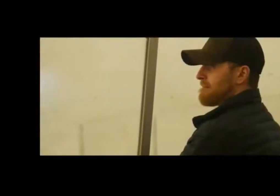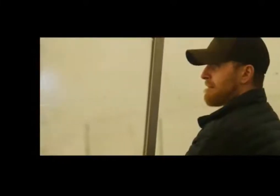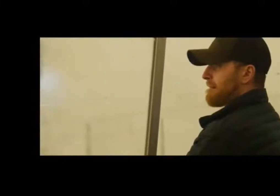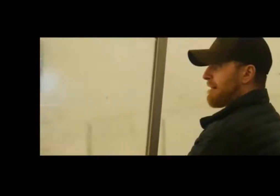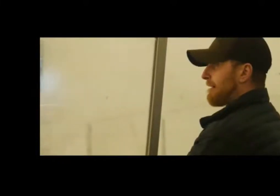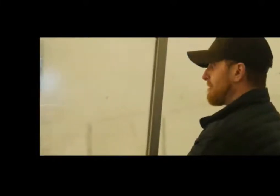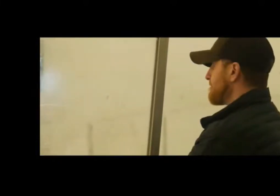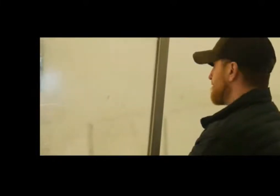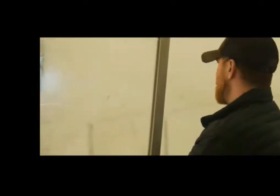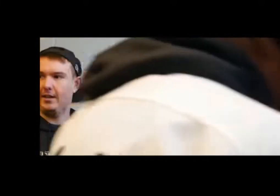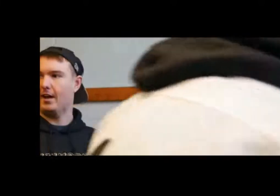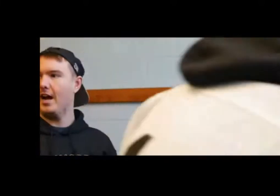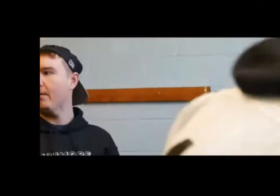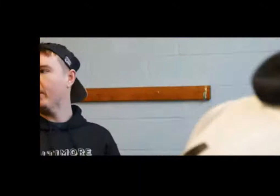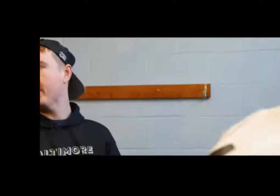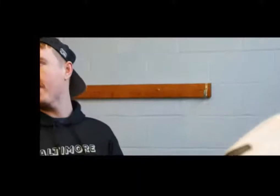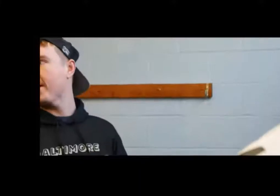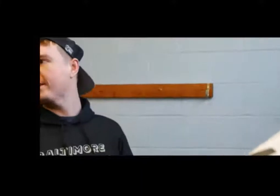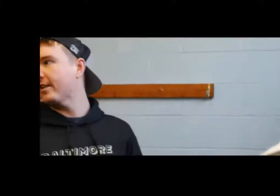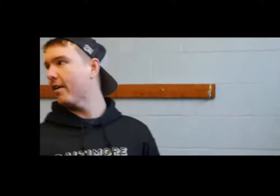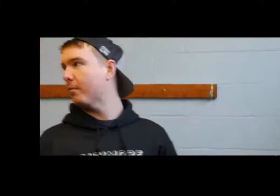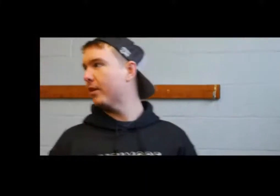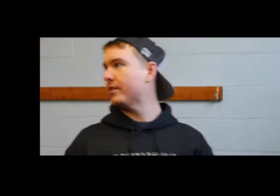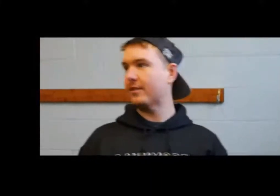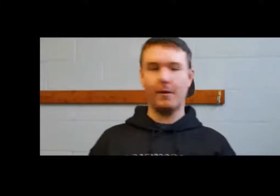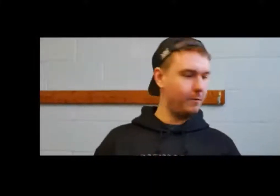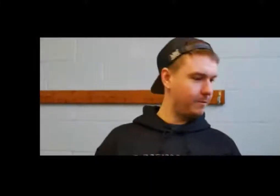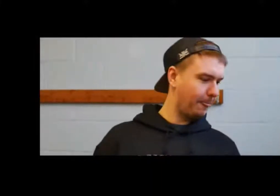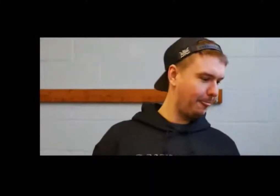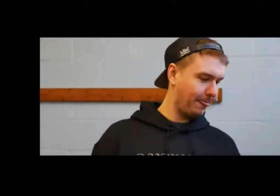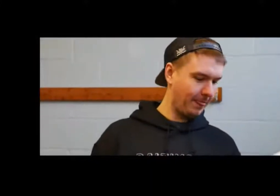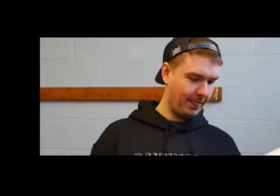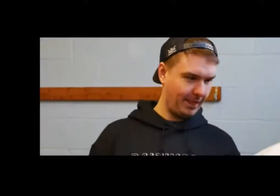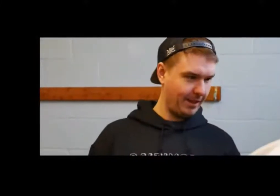preparing them so we started to bridge the independence we can help them